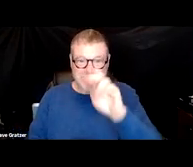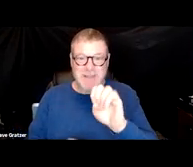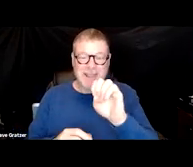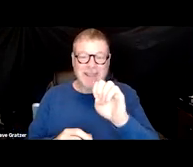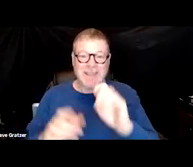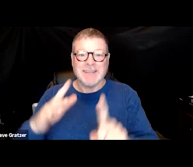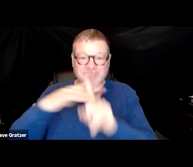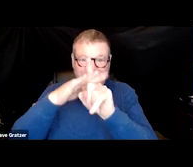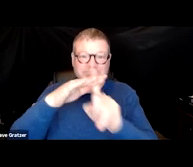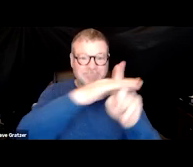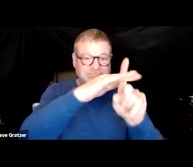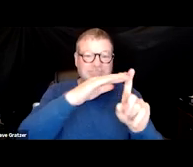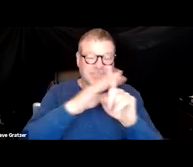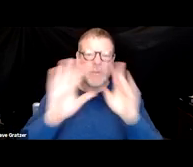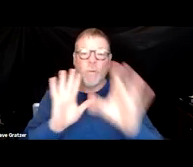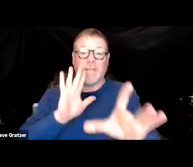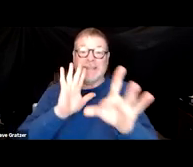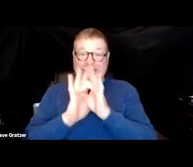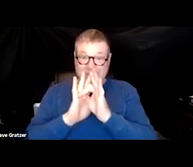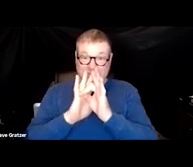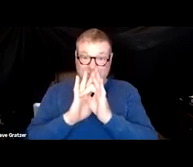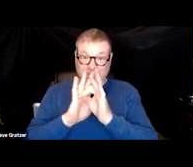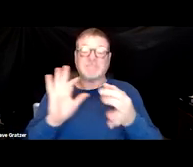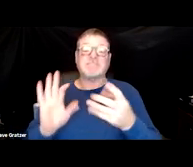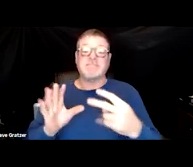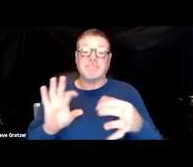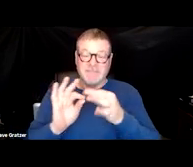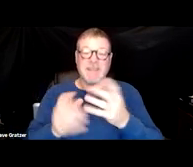will bind to the receptor and it kind of invites it into the cell